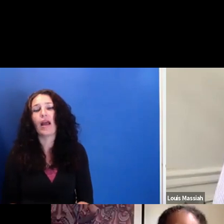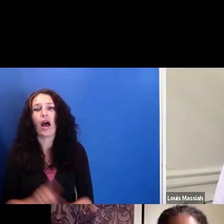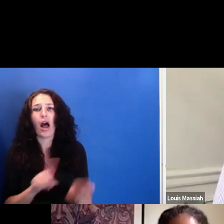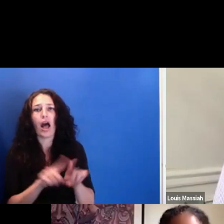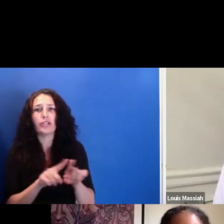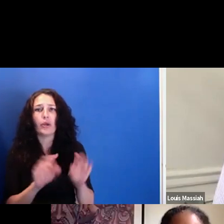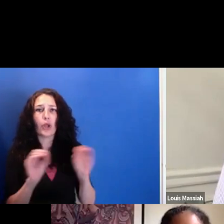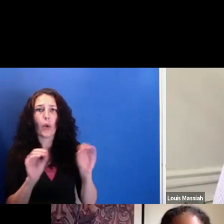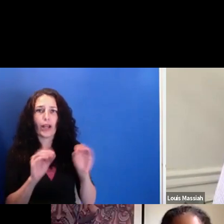to learn the technical.